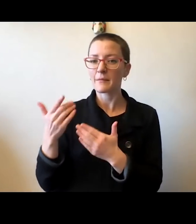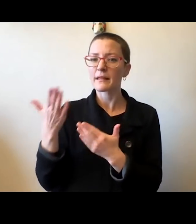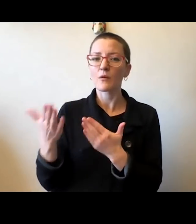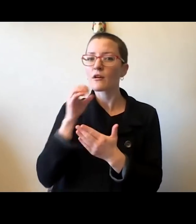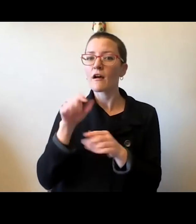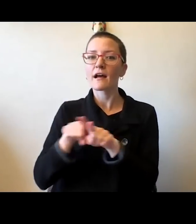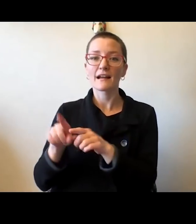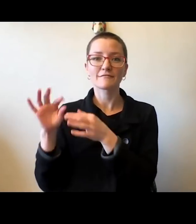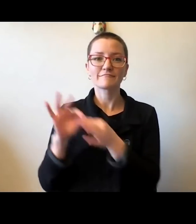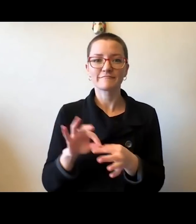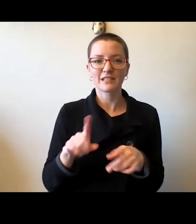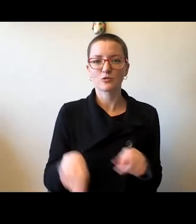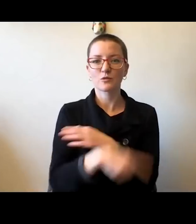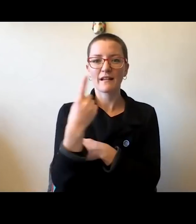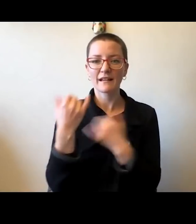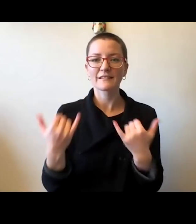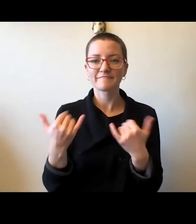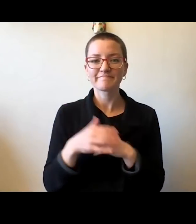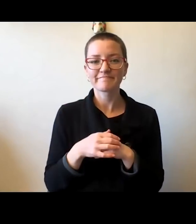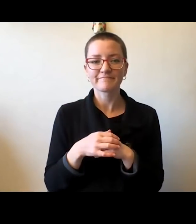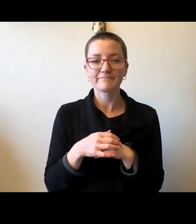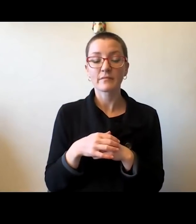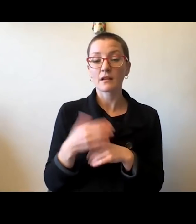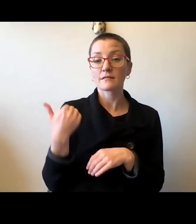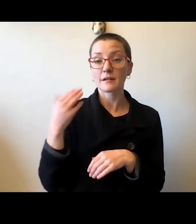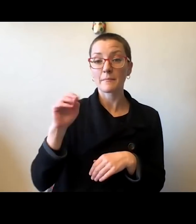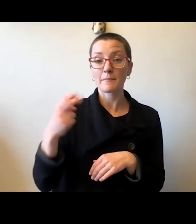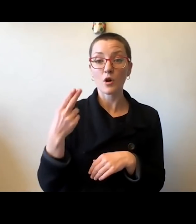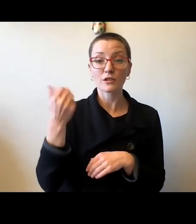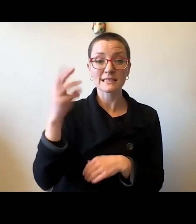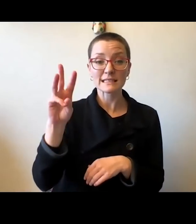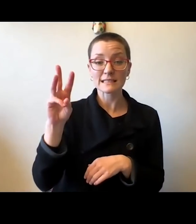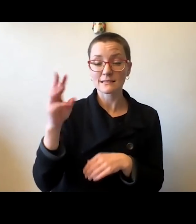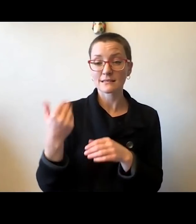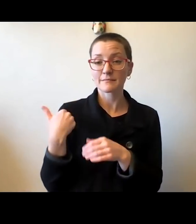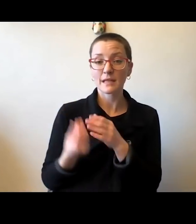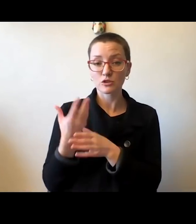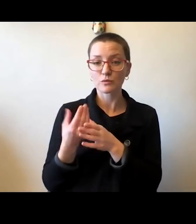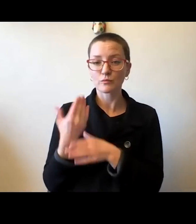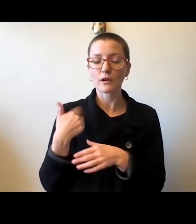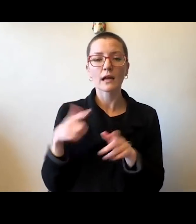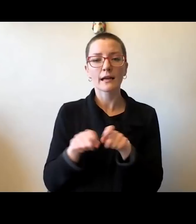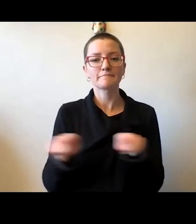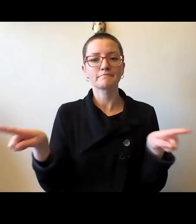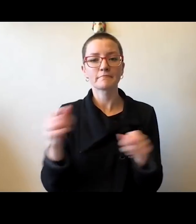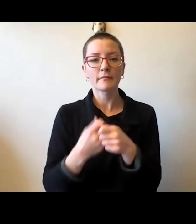It was on March 16, this past spring, when I sent a difficult message announcing the end